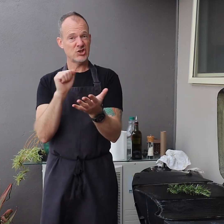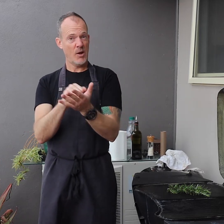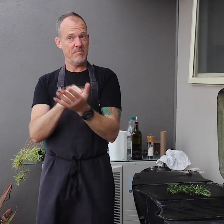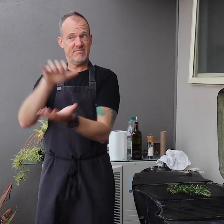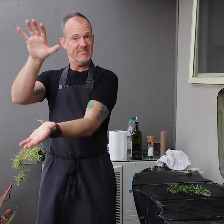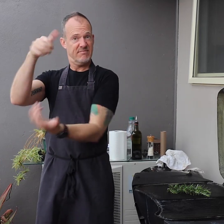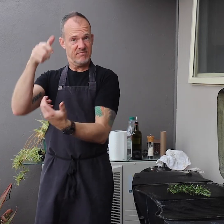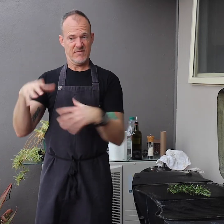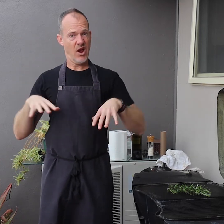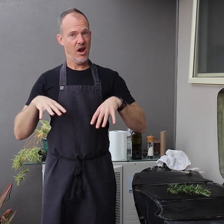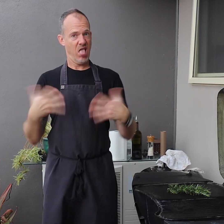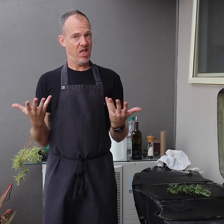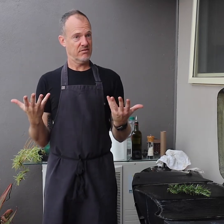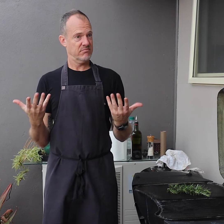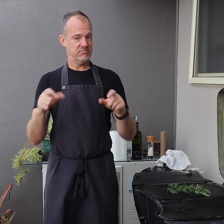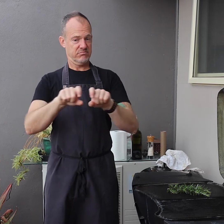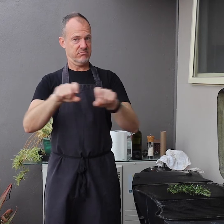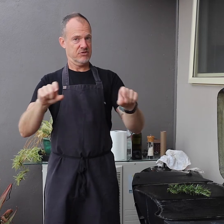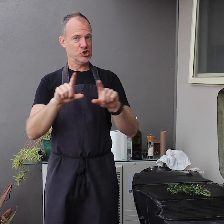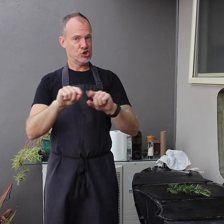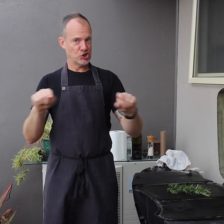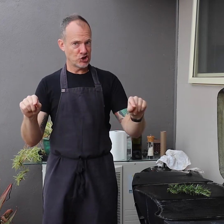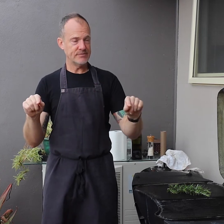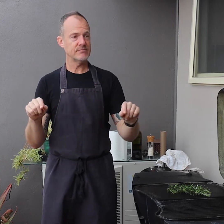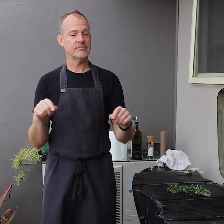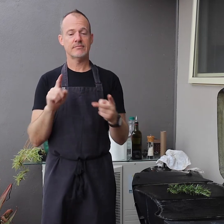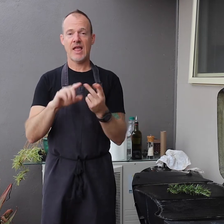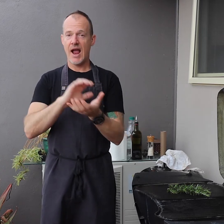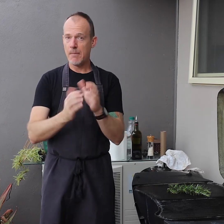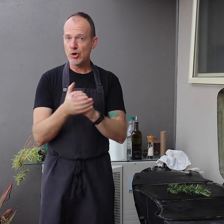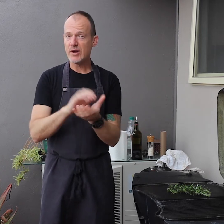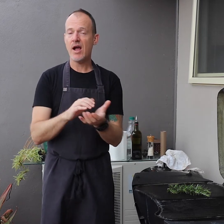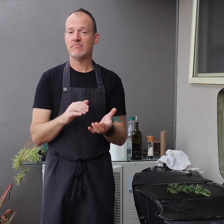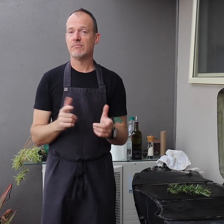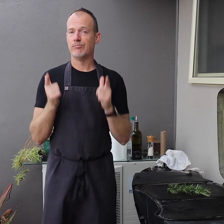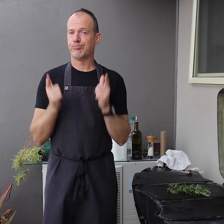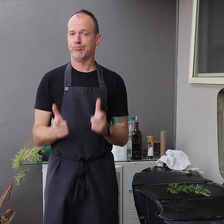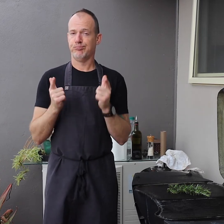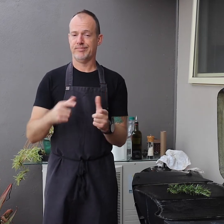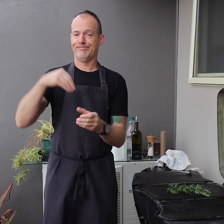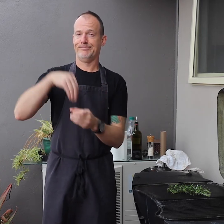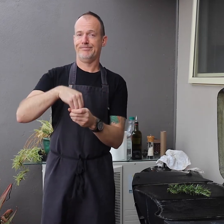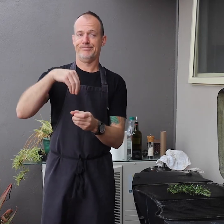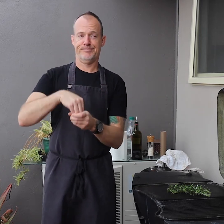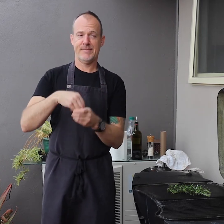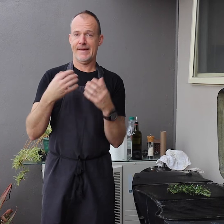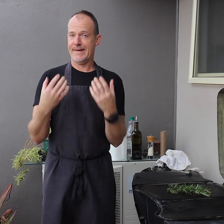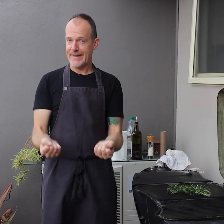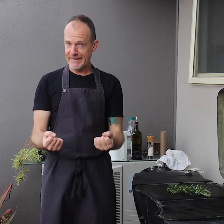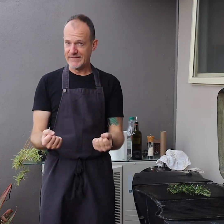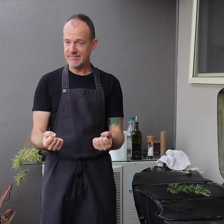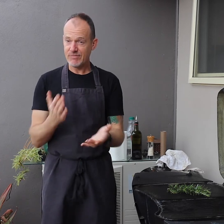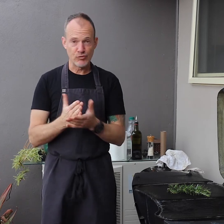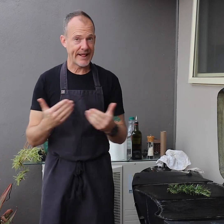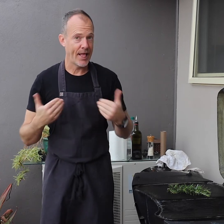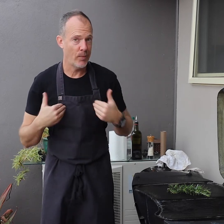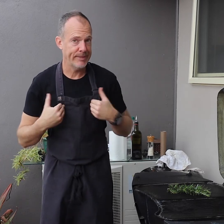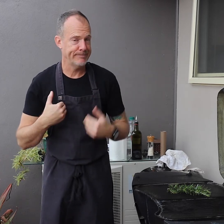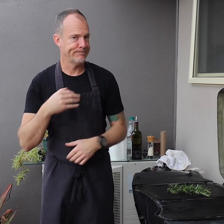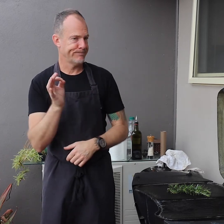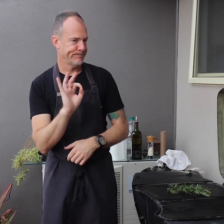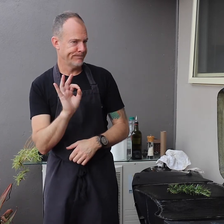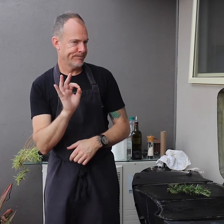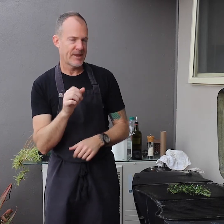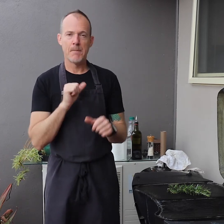However, pre-prepared burgers and sausages have a lot of additives that are not very healthy.